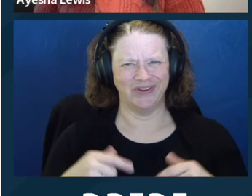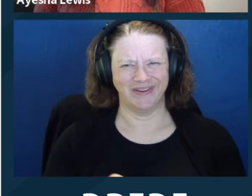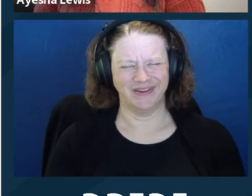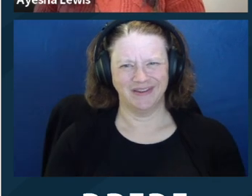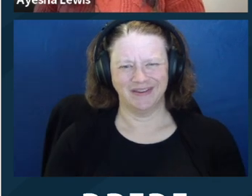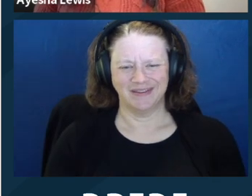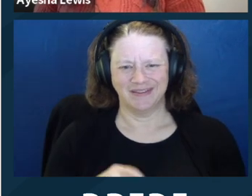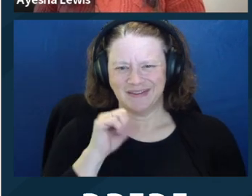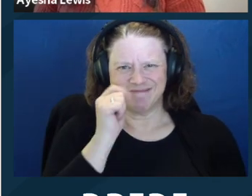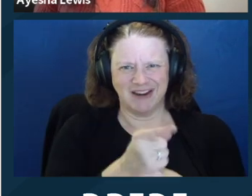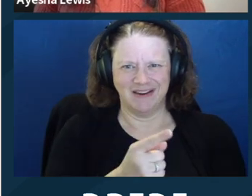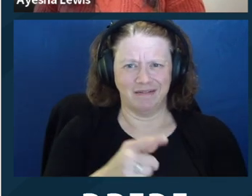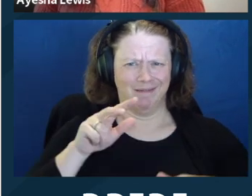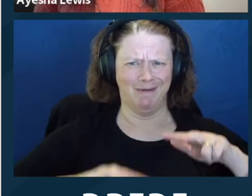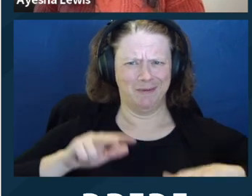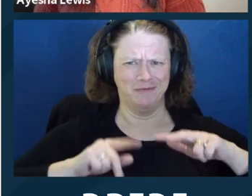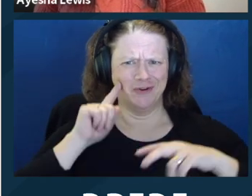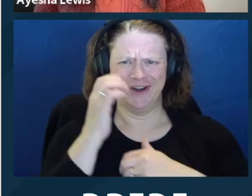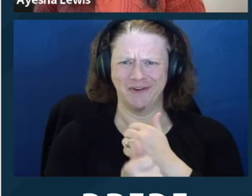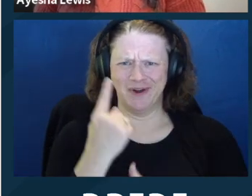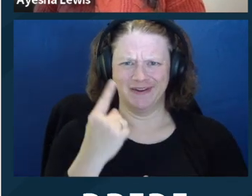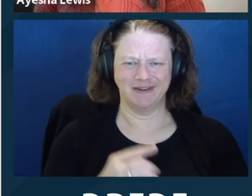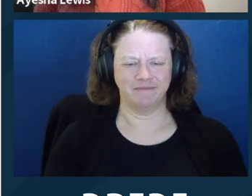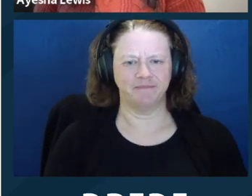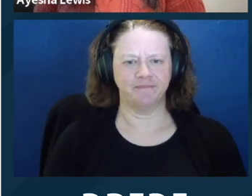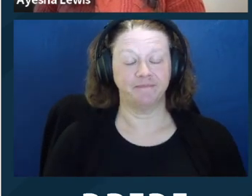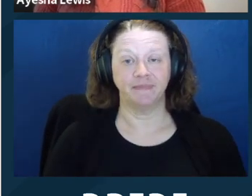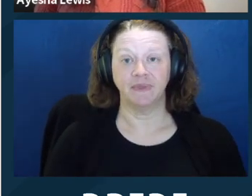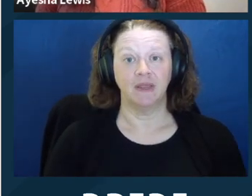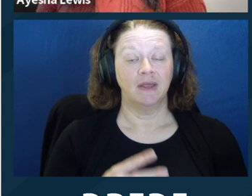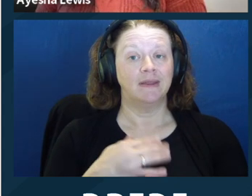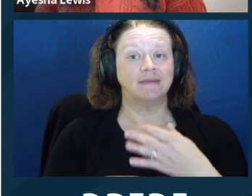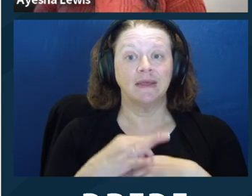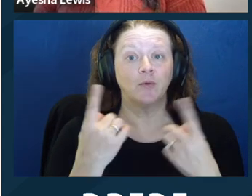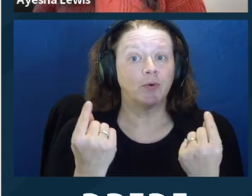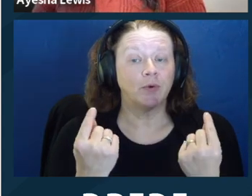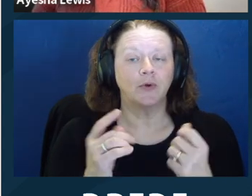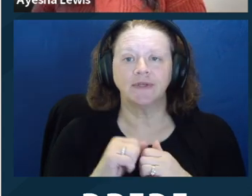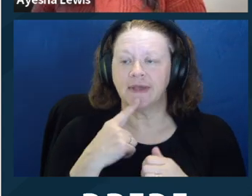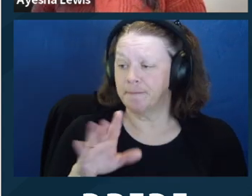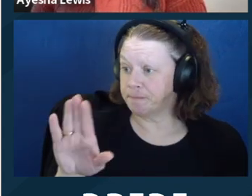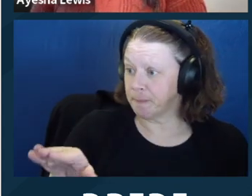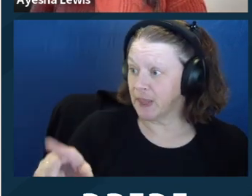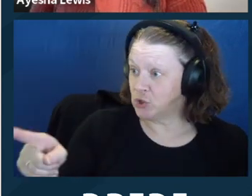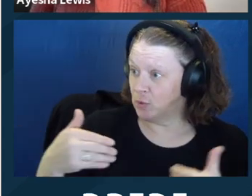mental illnesses or conditions, like PTSD, depression or bipolar disorder.